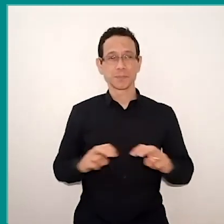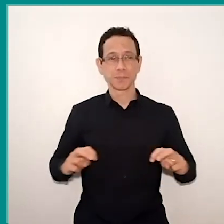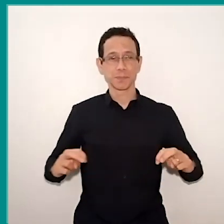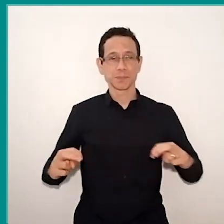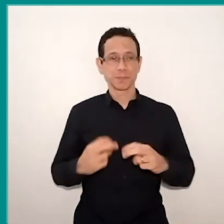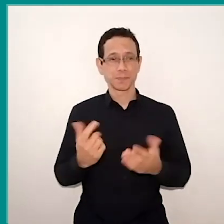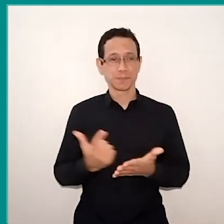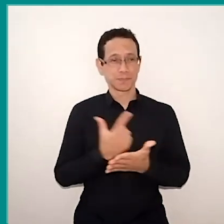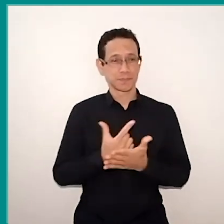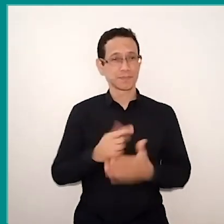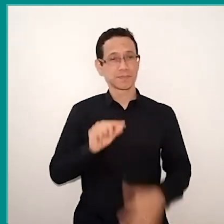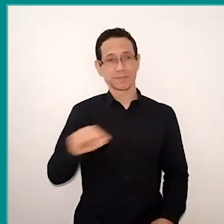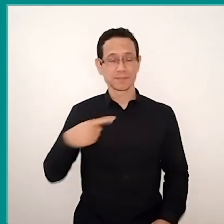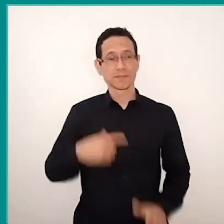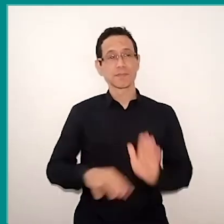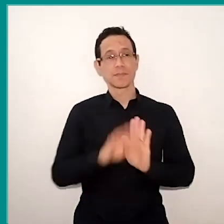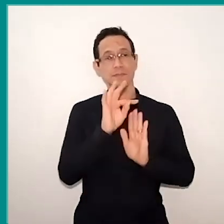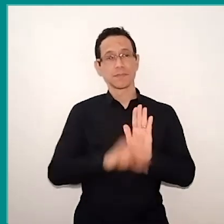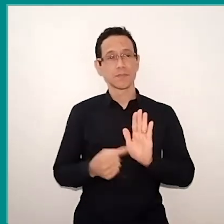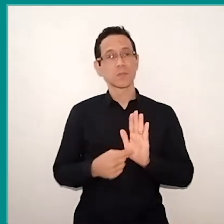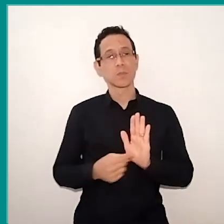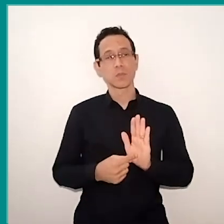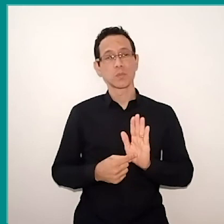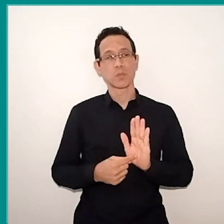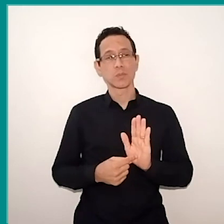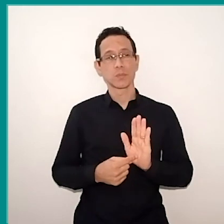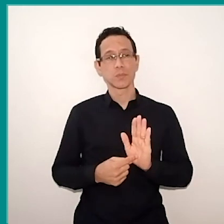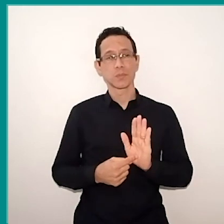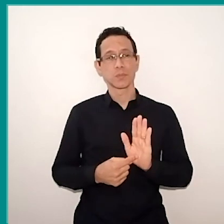We are reading a text about a girl's story